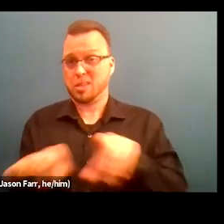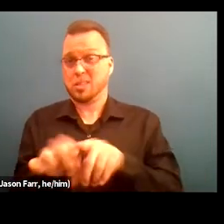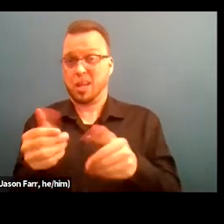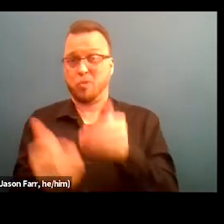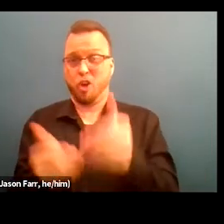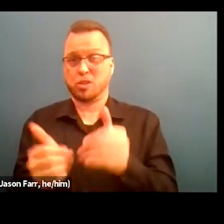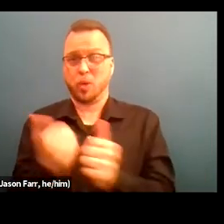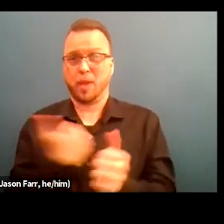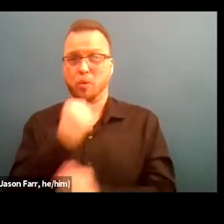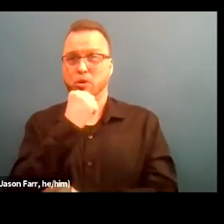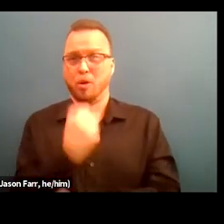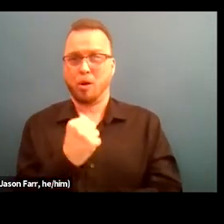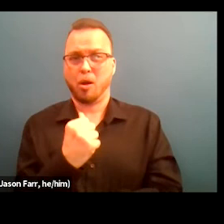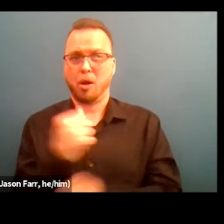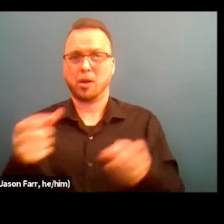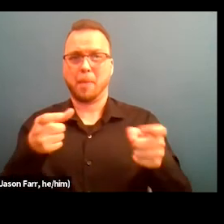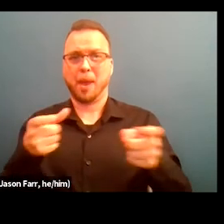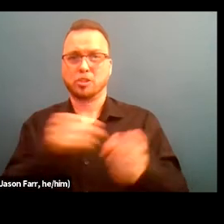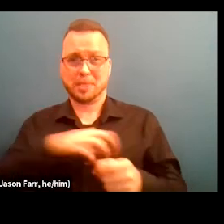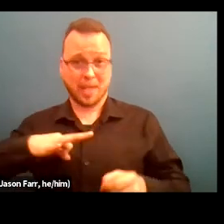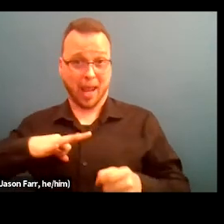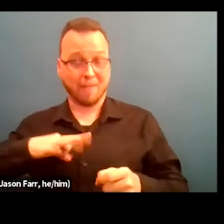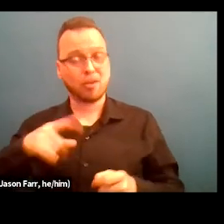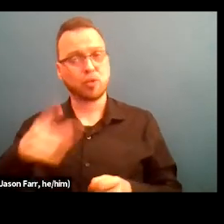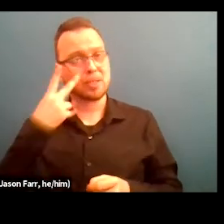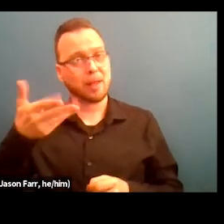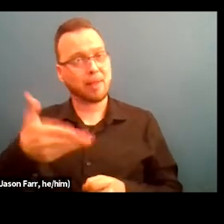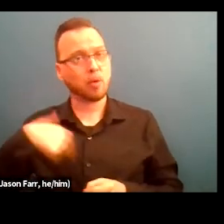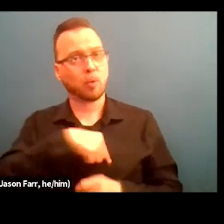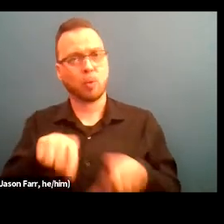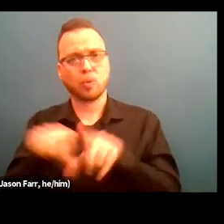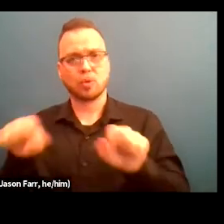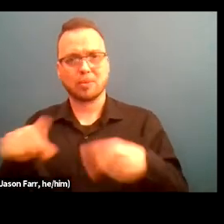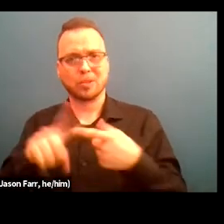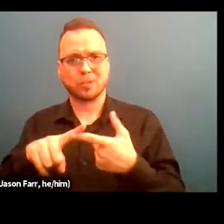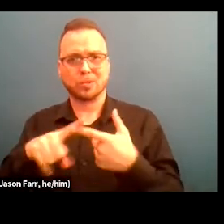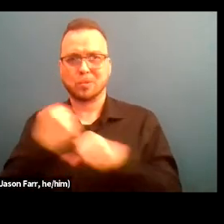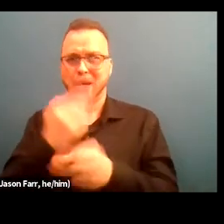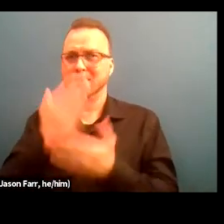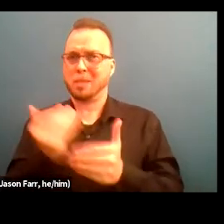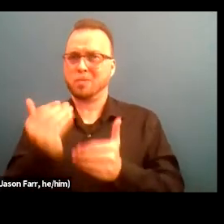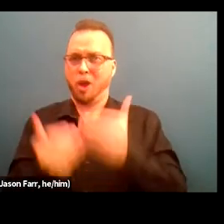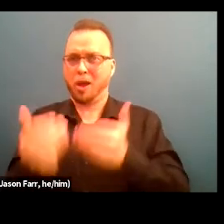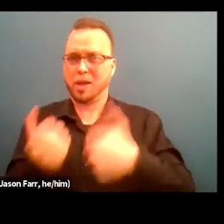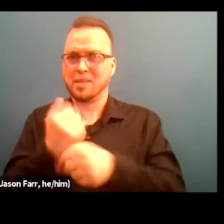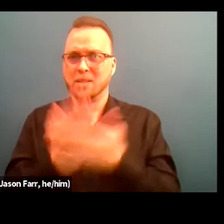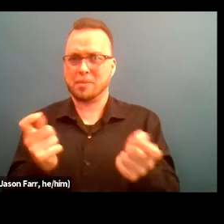with our non-management staff. So you could see there, we were also able to make some progress and have some shifts in numbers.